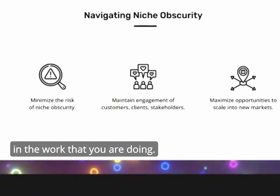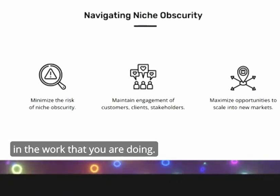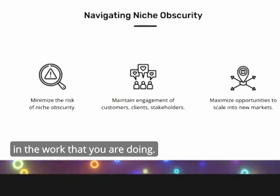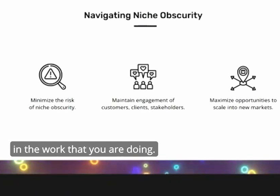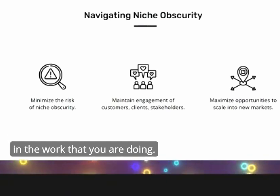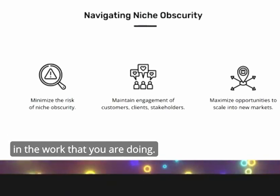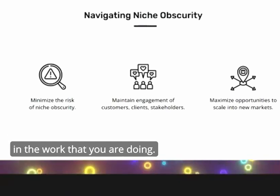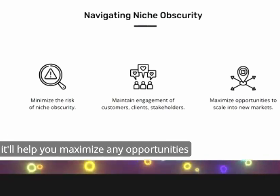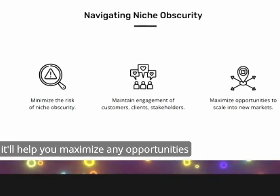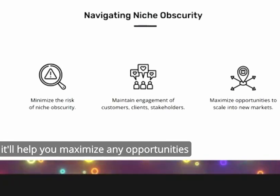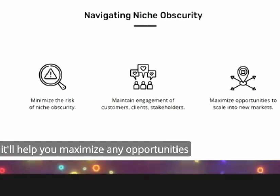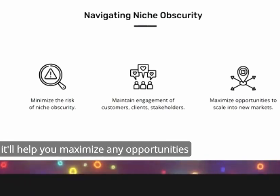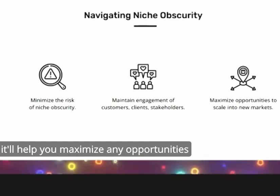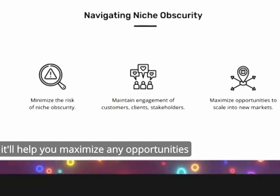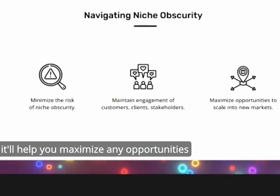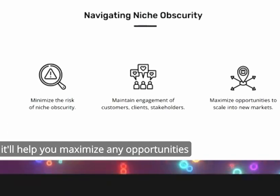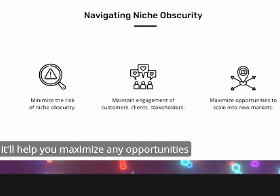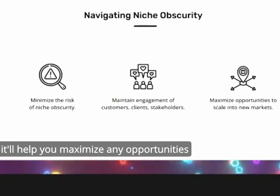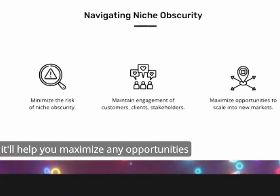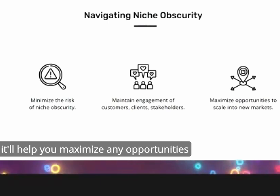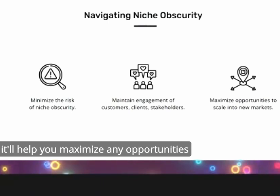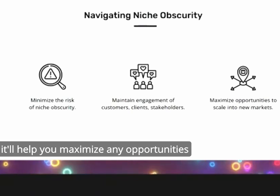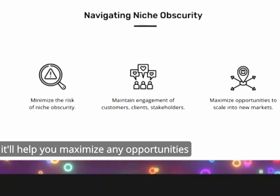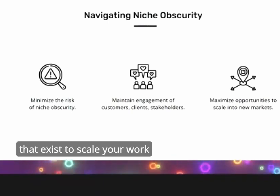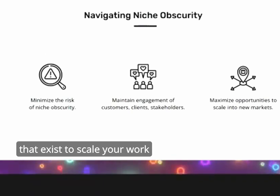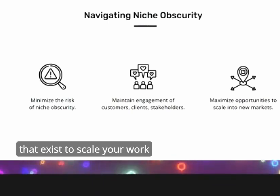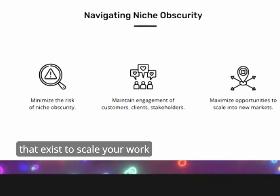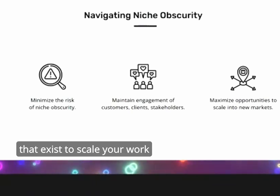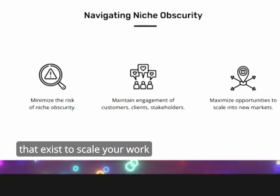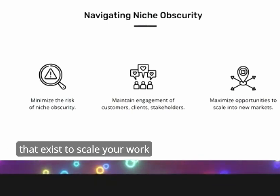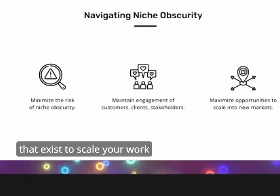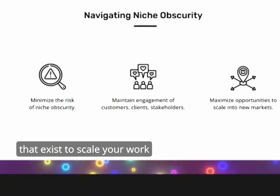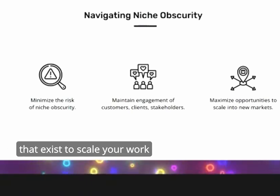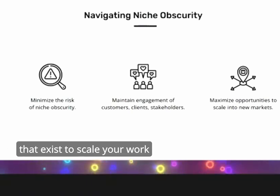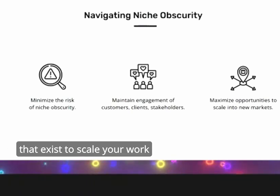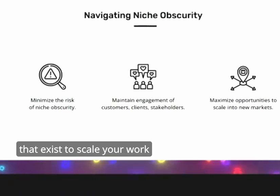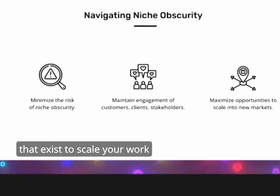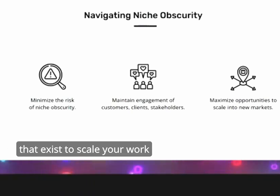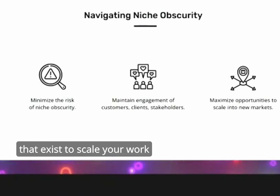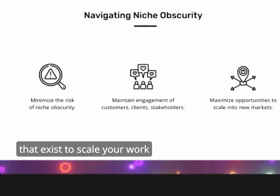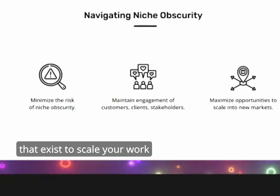that you are doing and it'll help you maximize any opportunities that there that exist to scale your